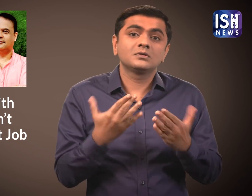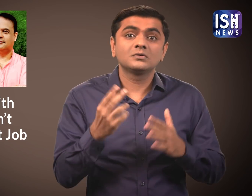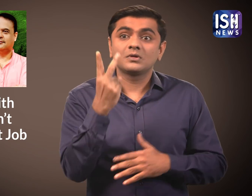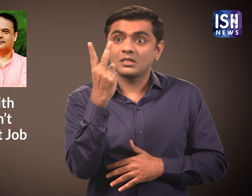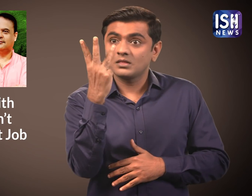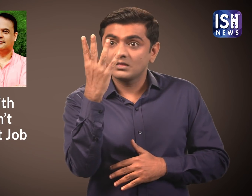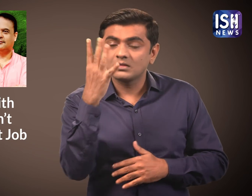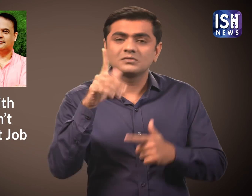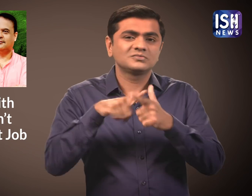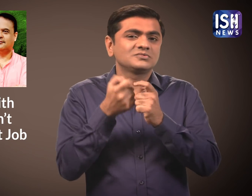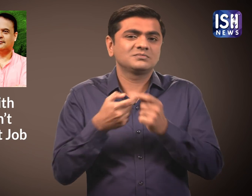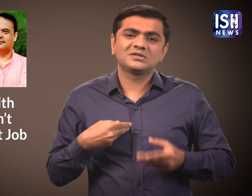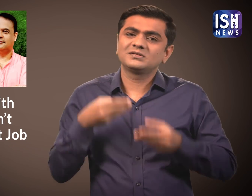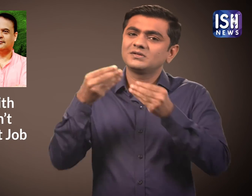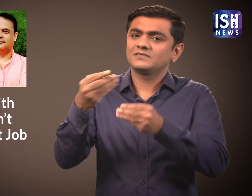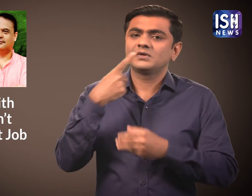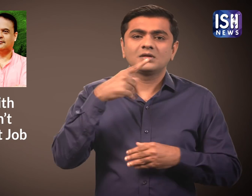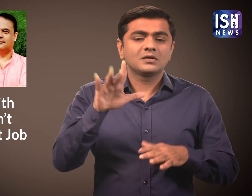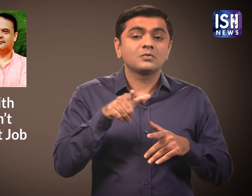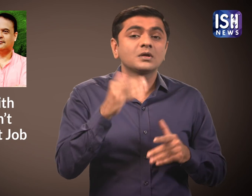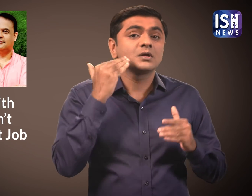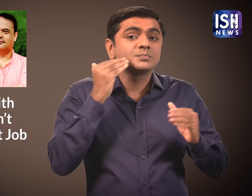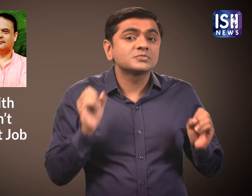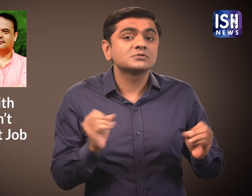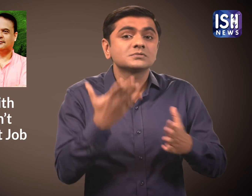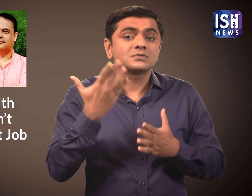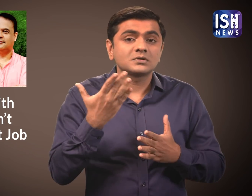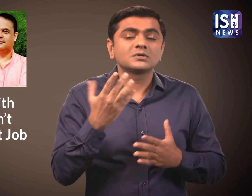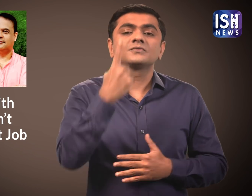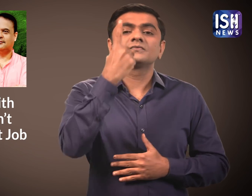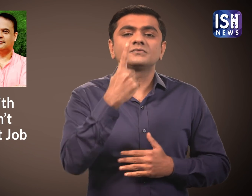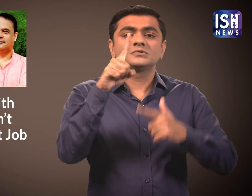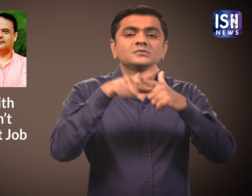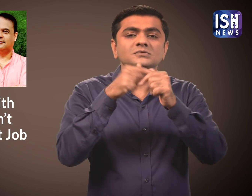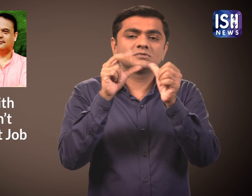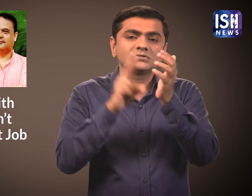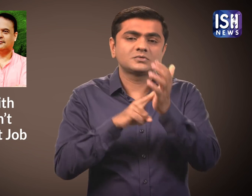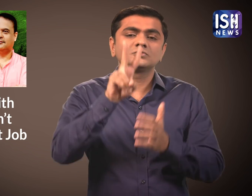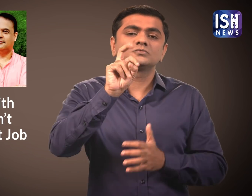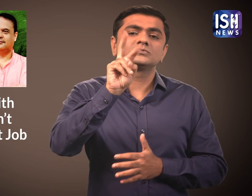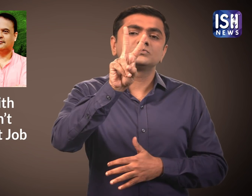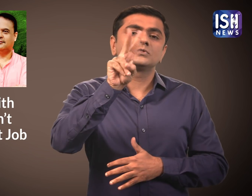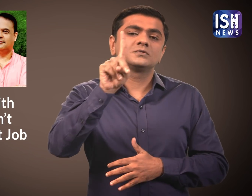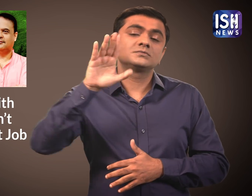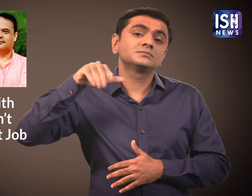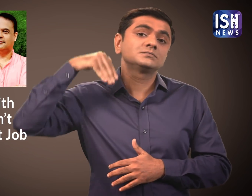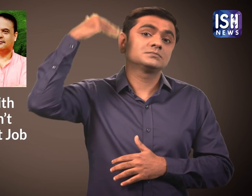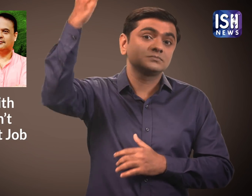People with more than two children will not be given jobs. This new rule will be effective from January 1, 2021.